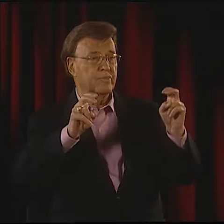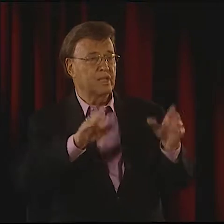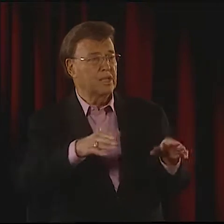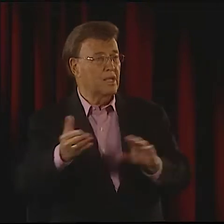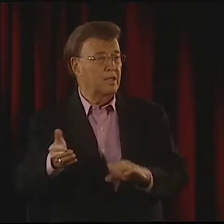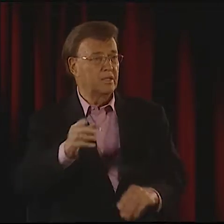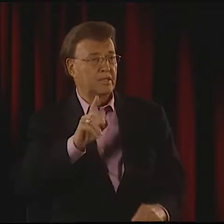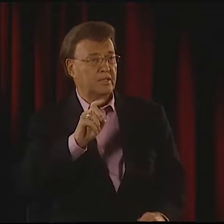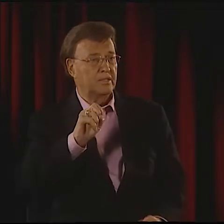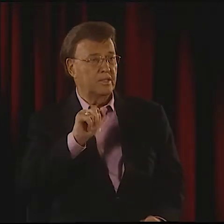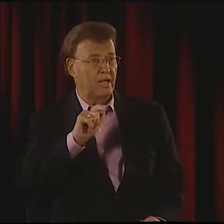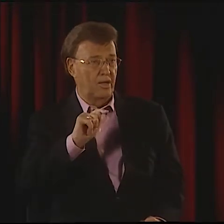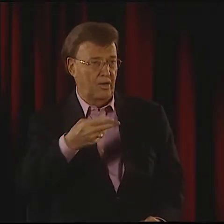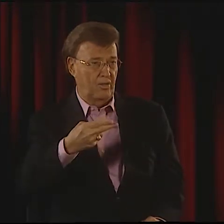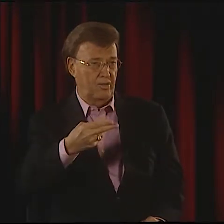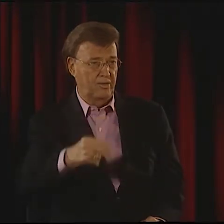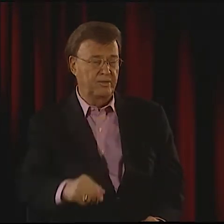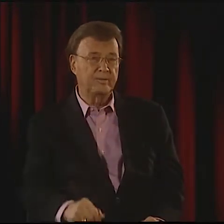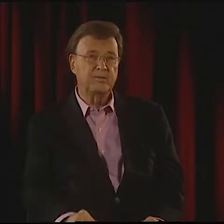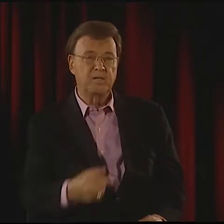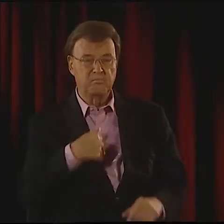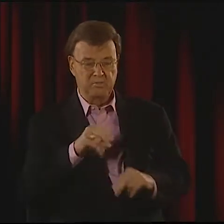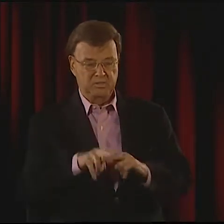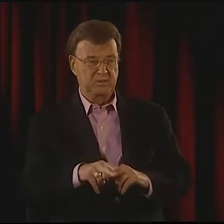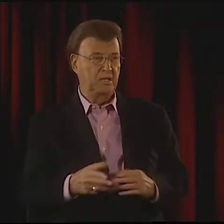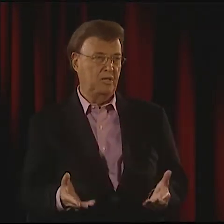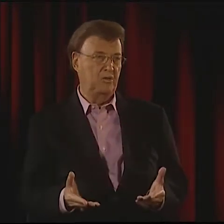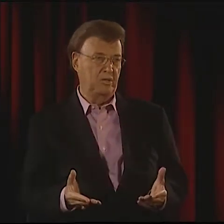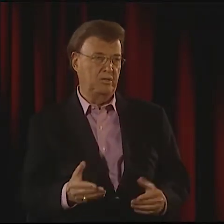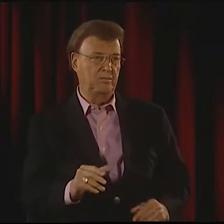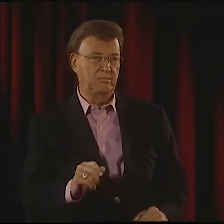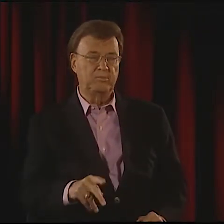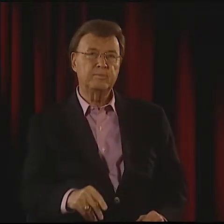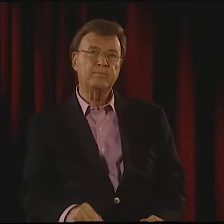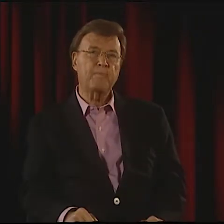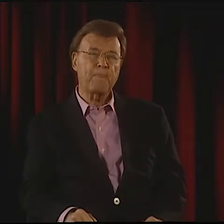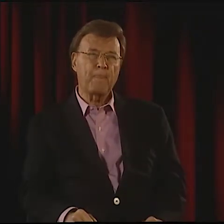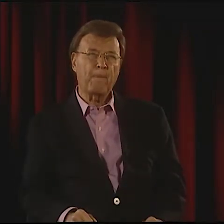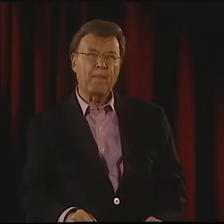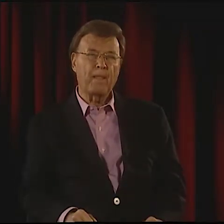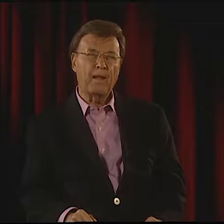YES. I HAVE ONE I CAN SHOW YOU. I HAVE ONE FOR YOU. IT'S CALLED "DEATH."